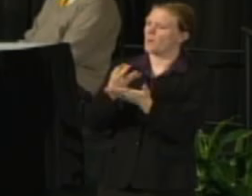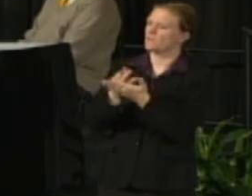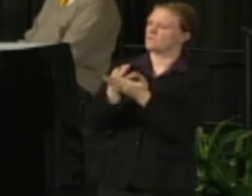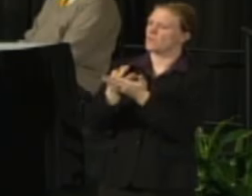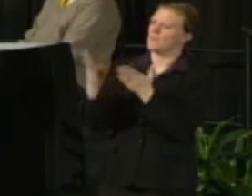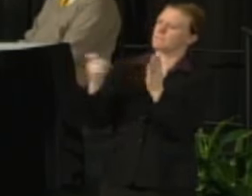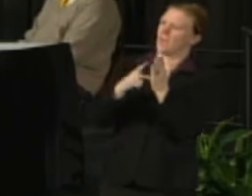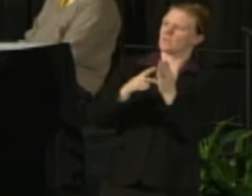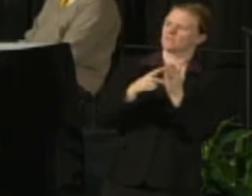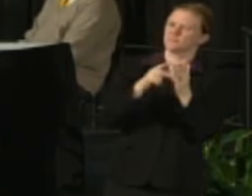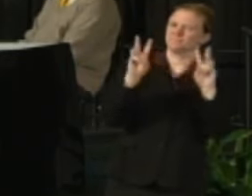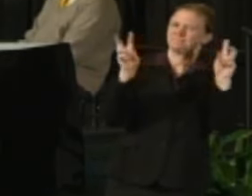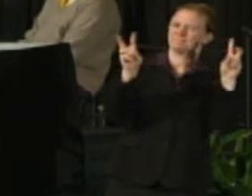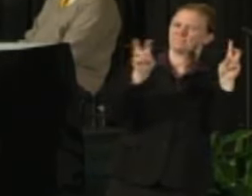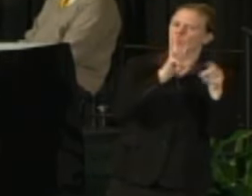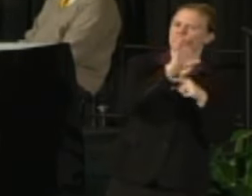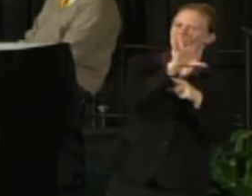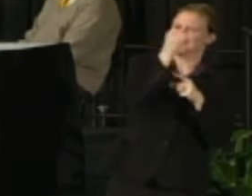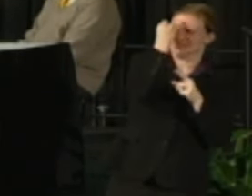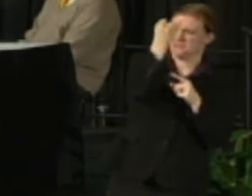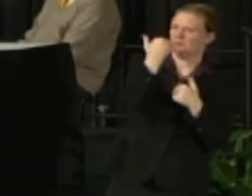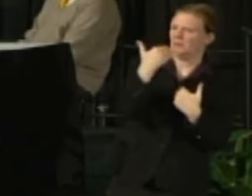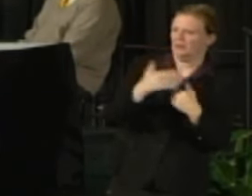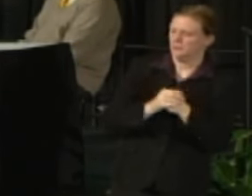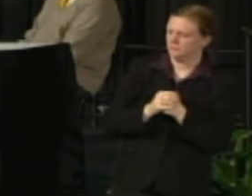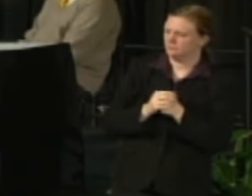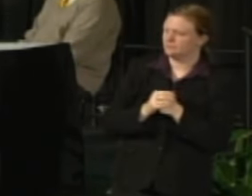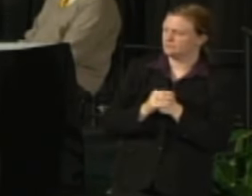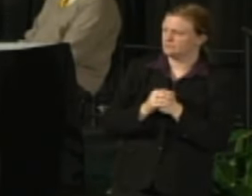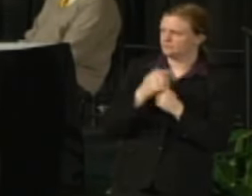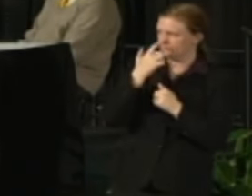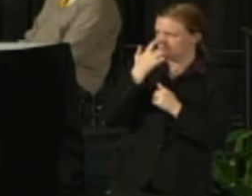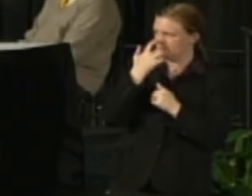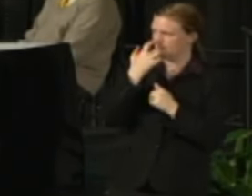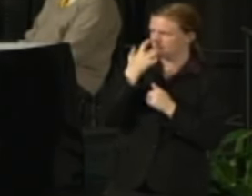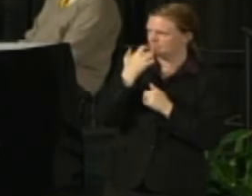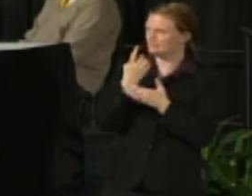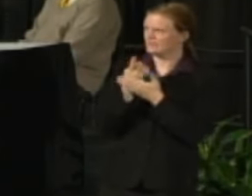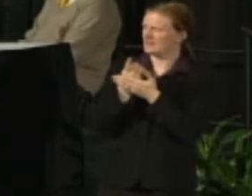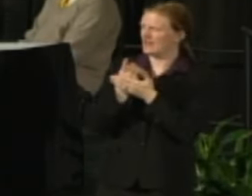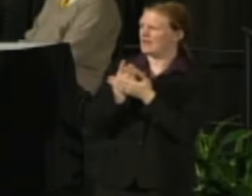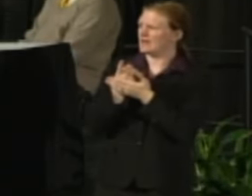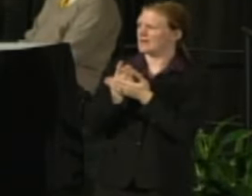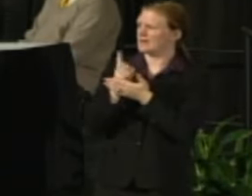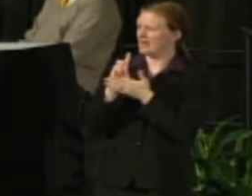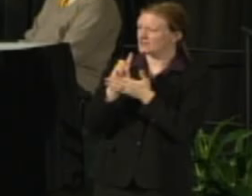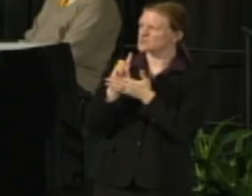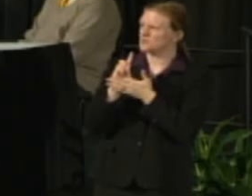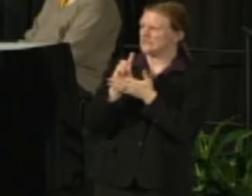It seems like the the Wisconsin Idea last week and its quick withdrawal.